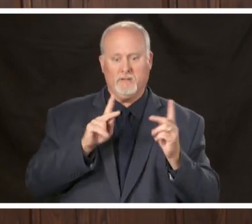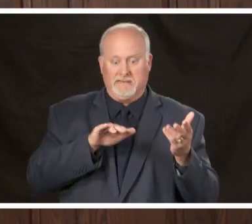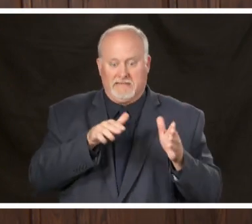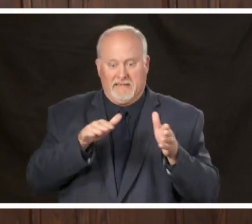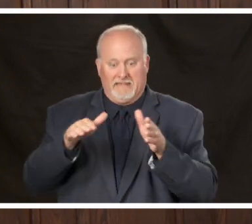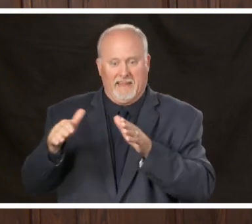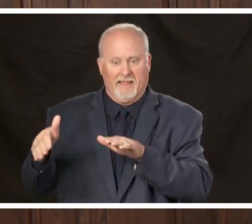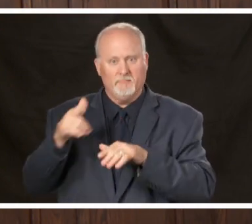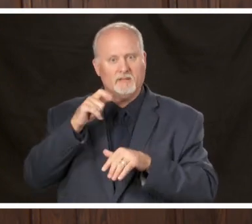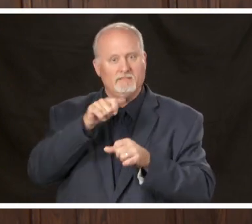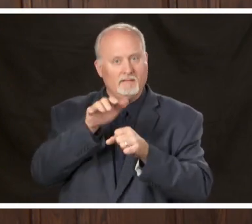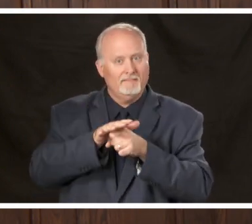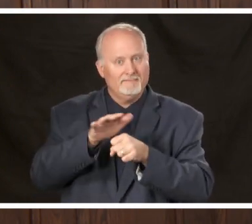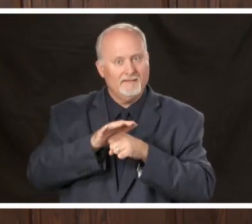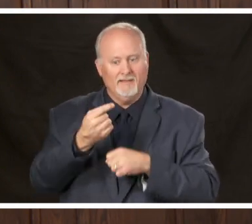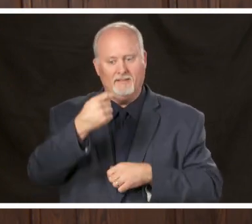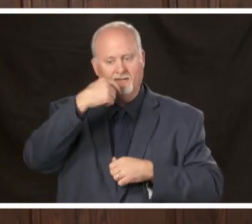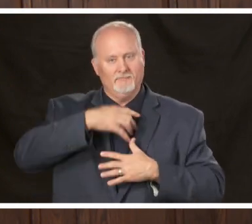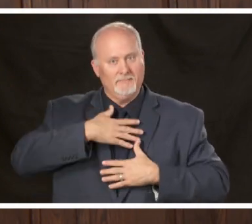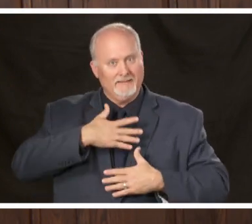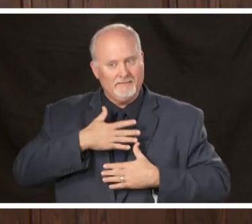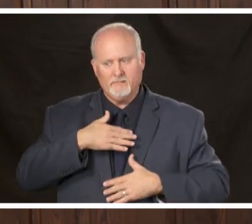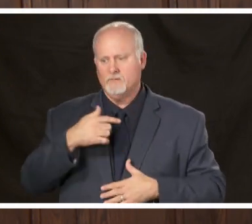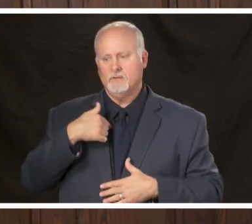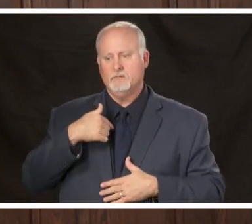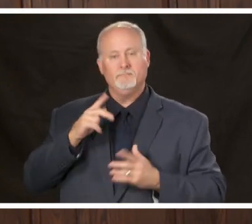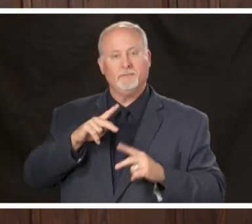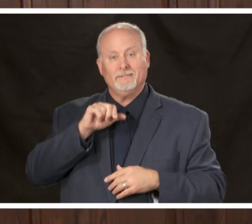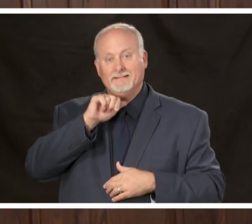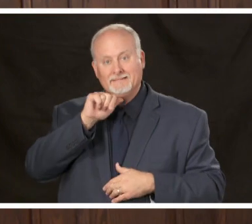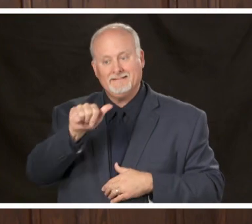ventilators we didn't have people die because they couldn't get the health